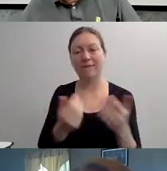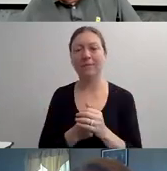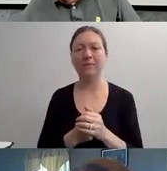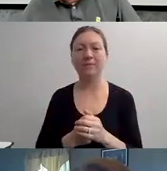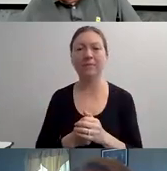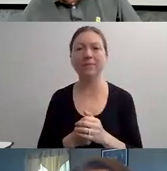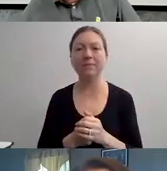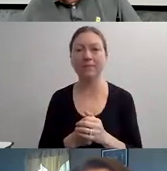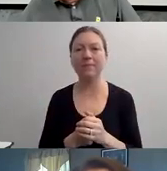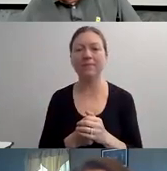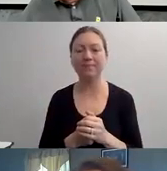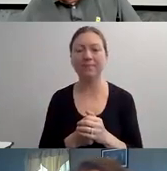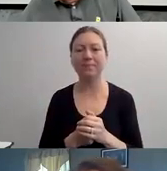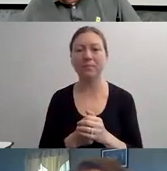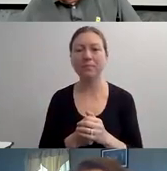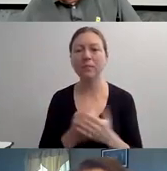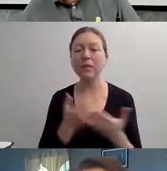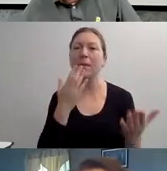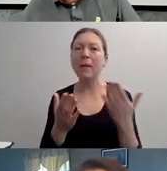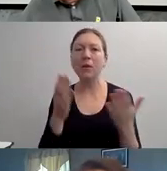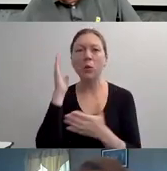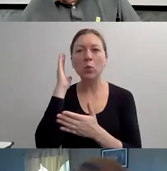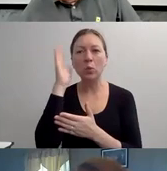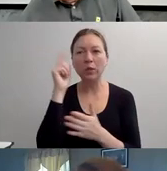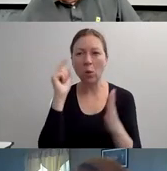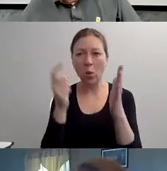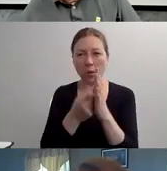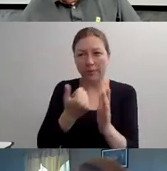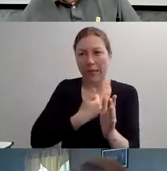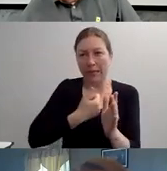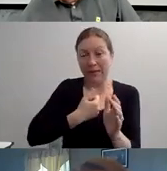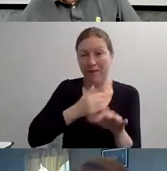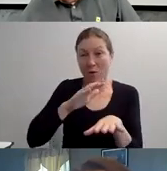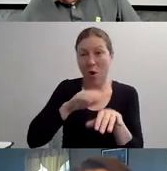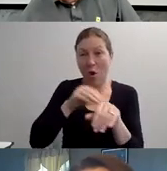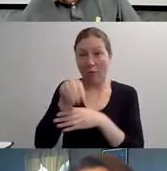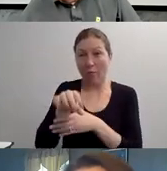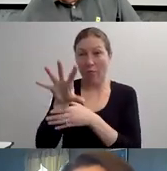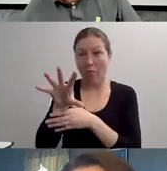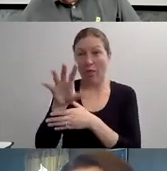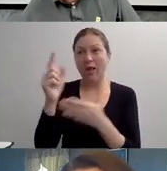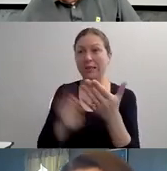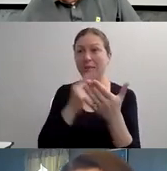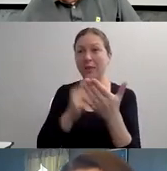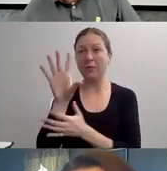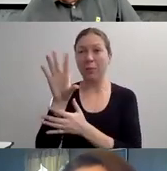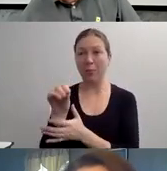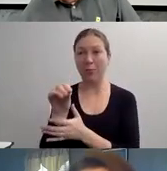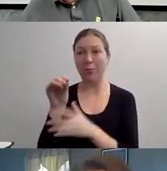MANY PEOPLE AS THEY AGE EXPERIENCE AMBULATORY, HEARING AND VISION DISABILITIES."